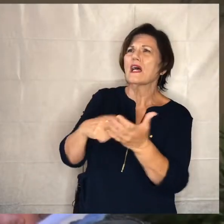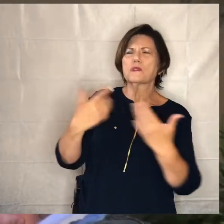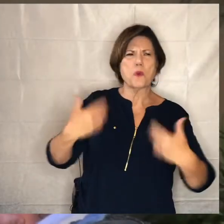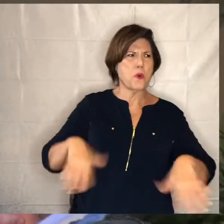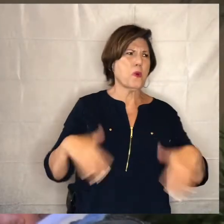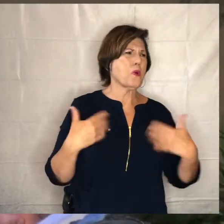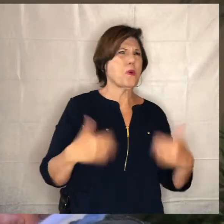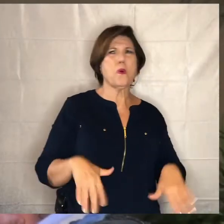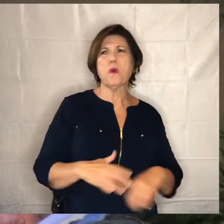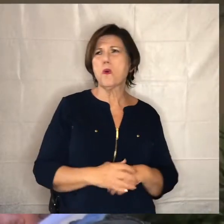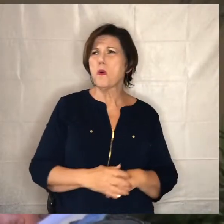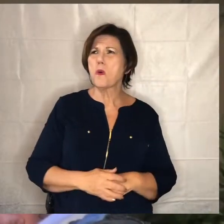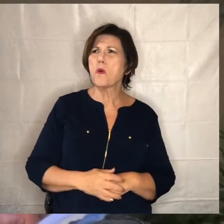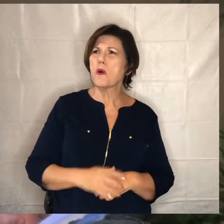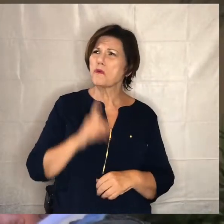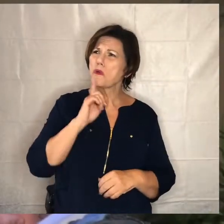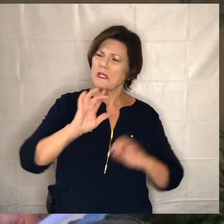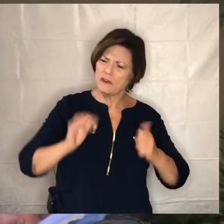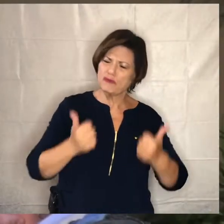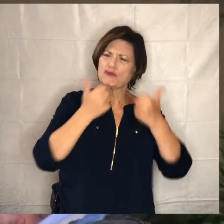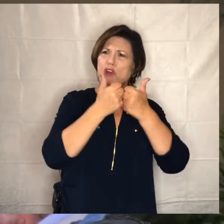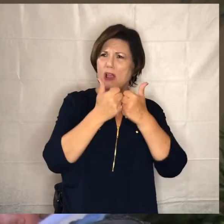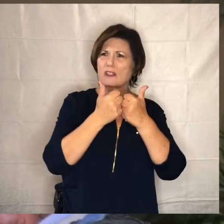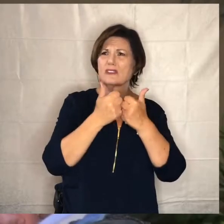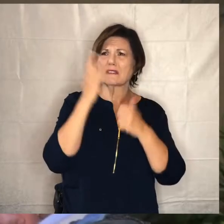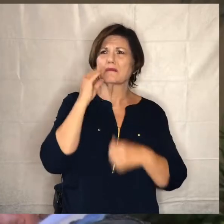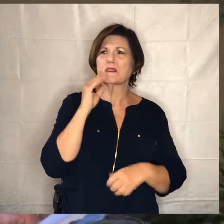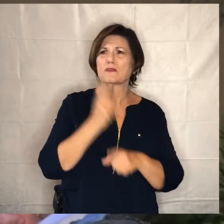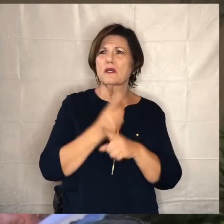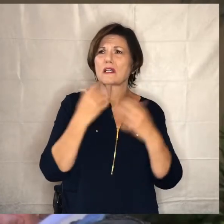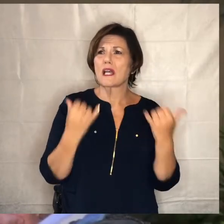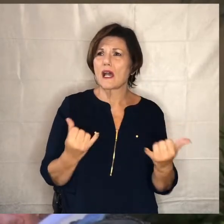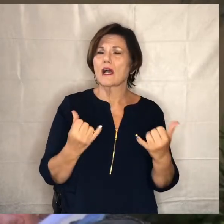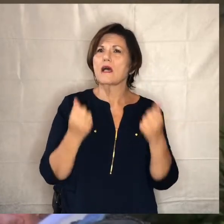unprecedented time we are in right now and lord though there are many thoughts